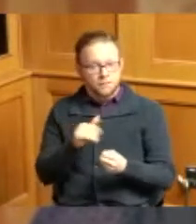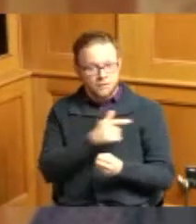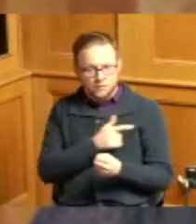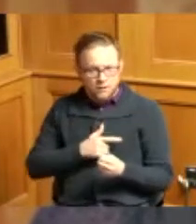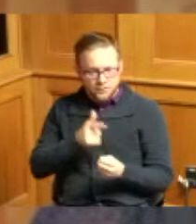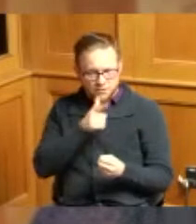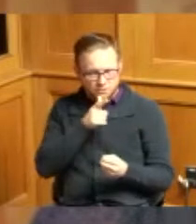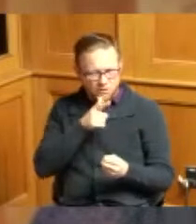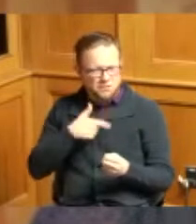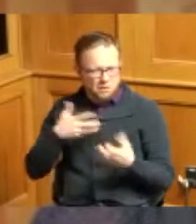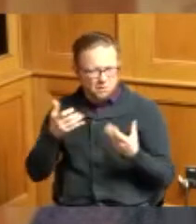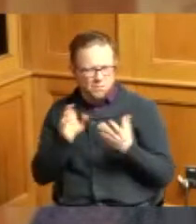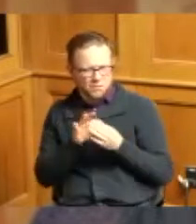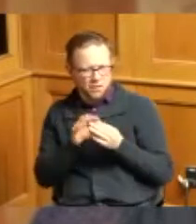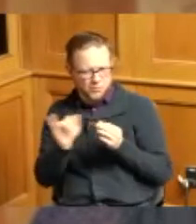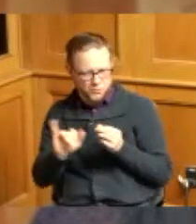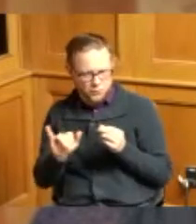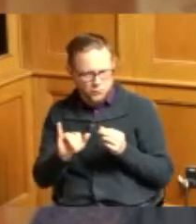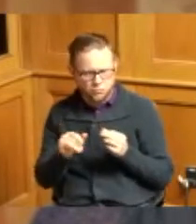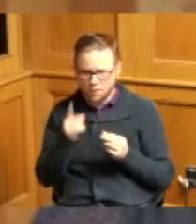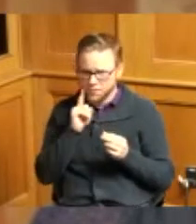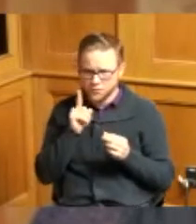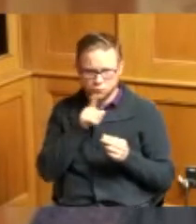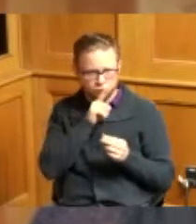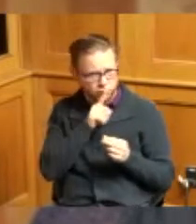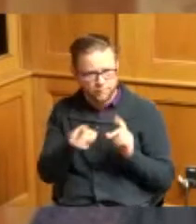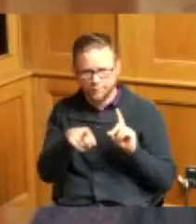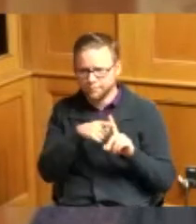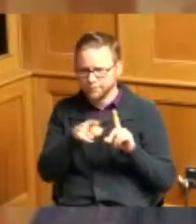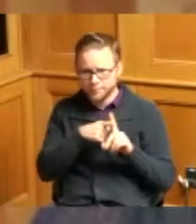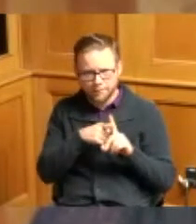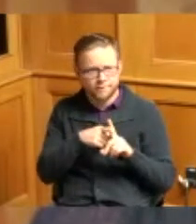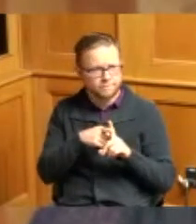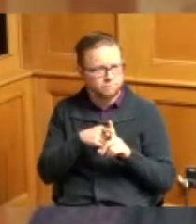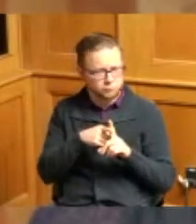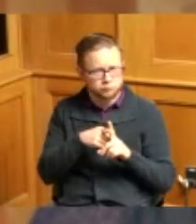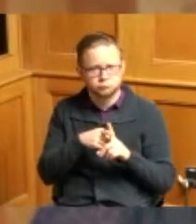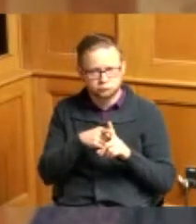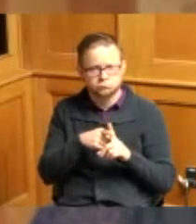I always think those are very fruitful there there were a lot of issues on the table both from their